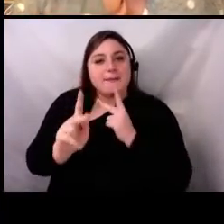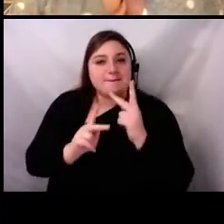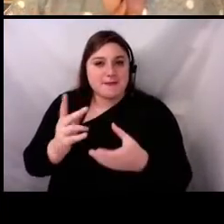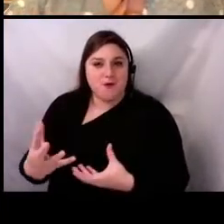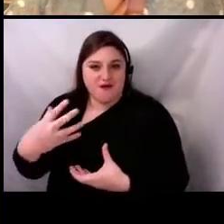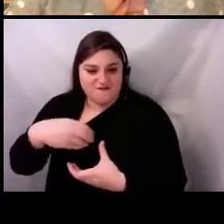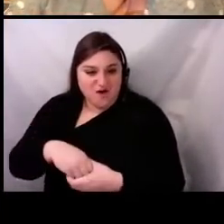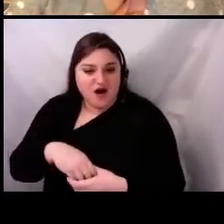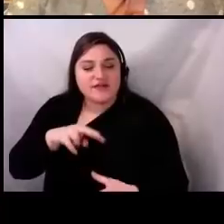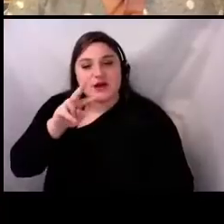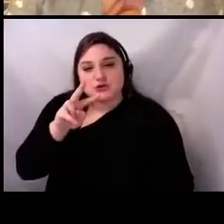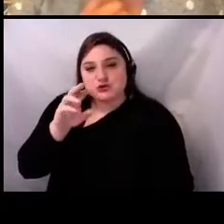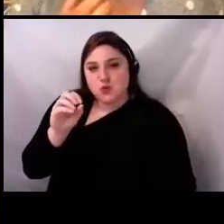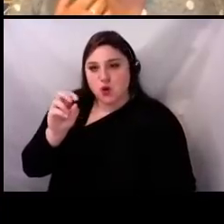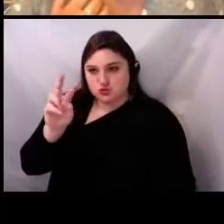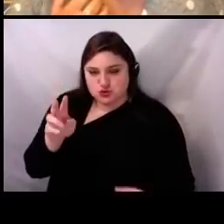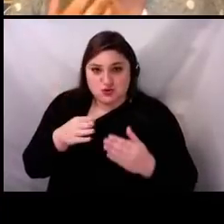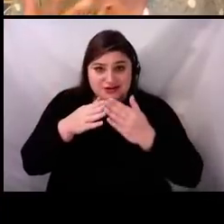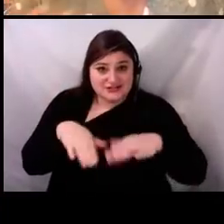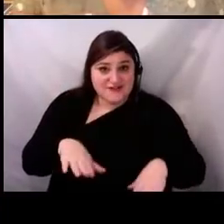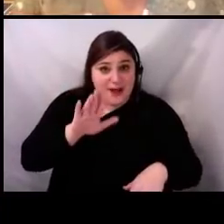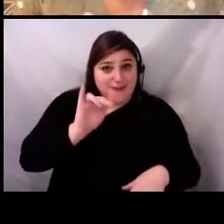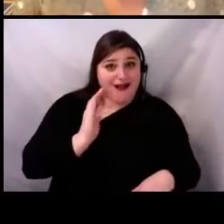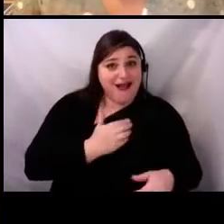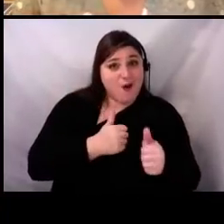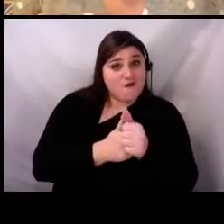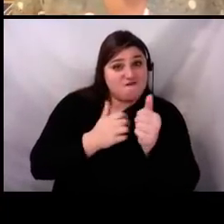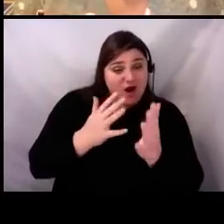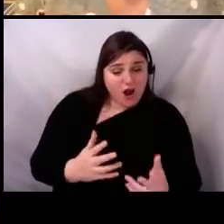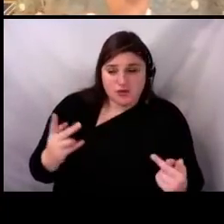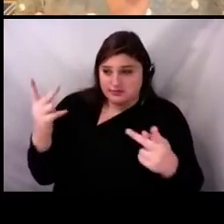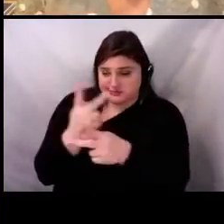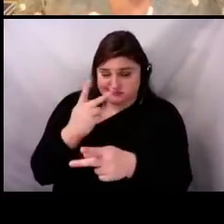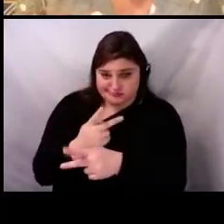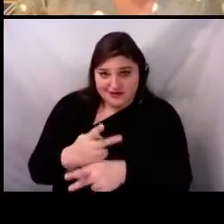follower count at the time gave us around a 22% engagement rate.